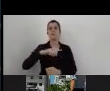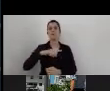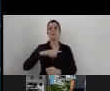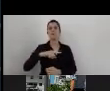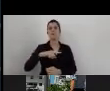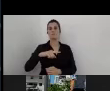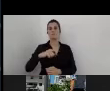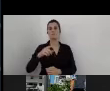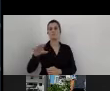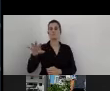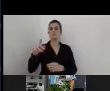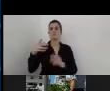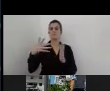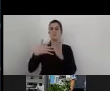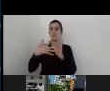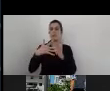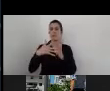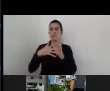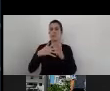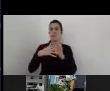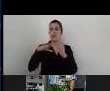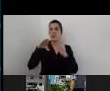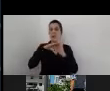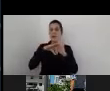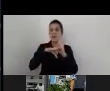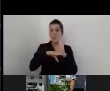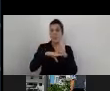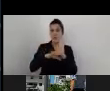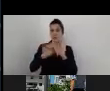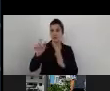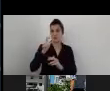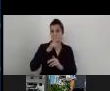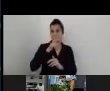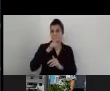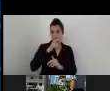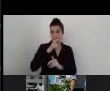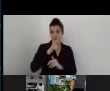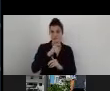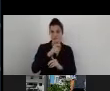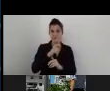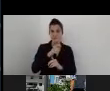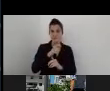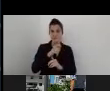we call AB&T 2015 .